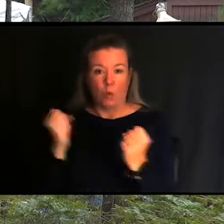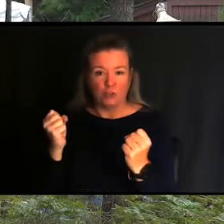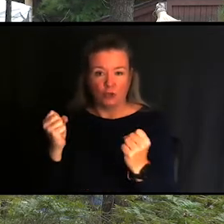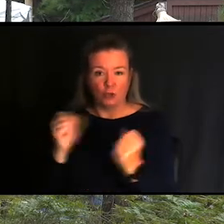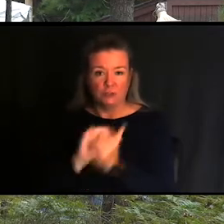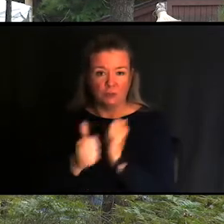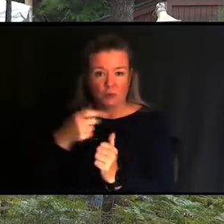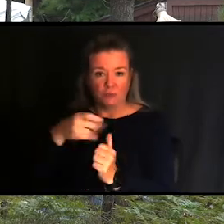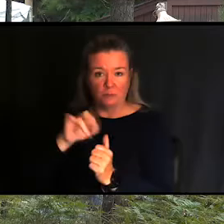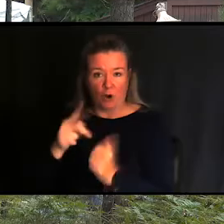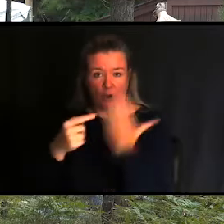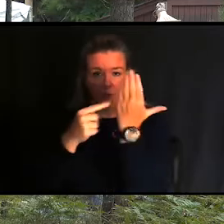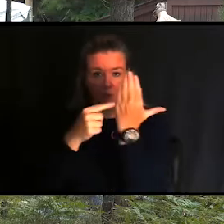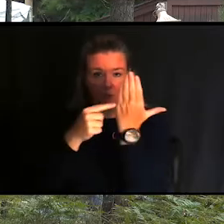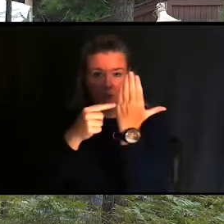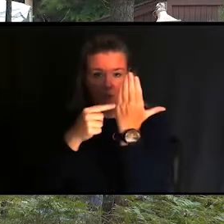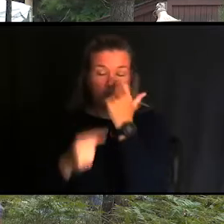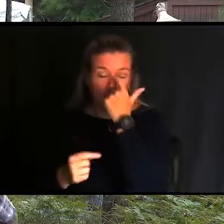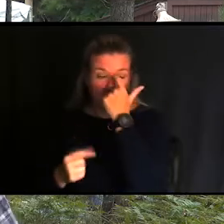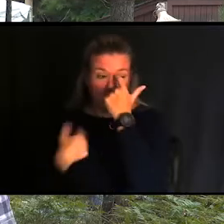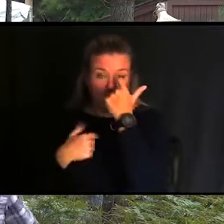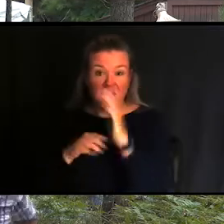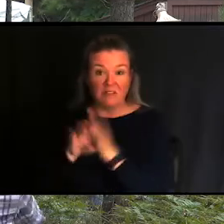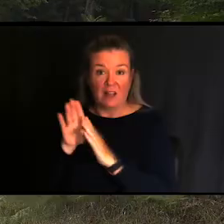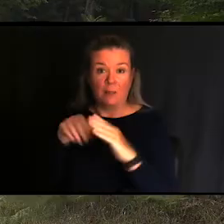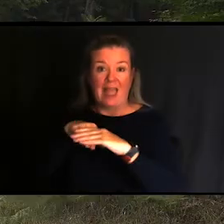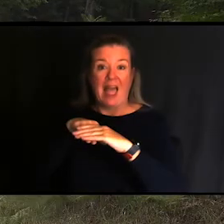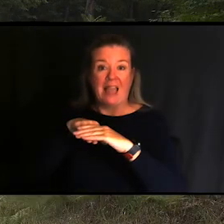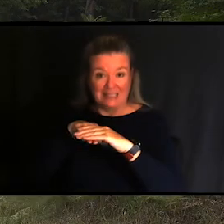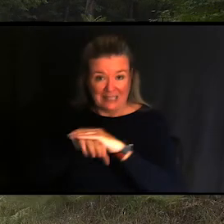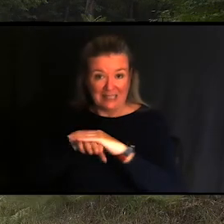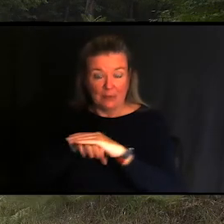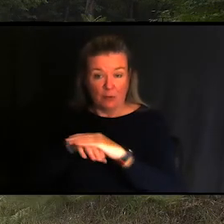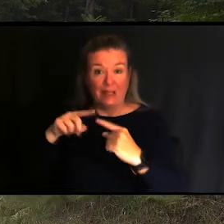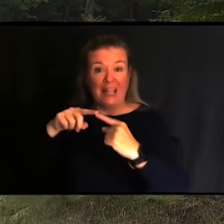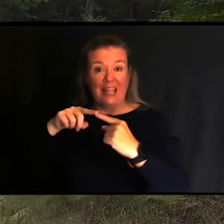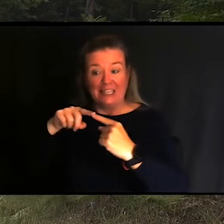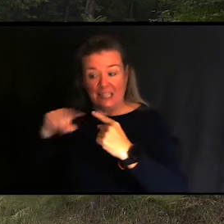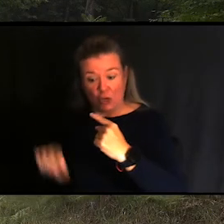We developed an accessible year-round luge experience.